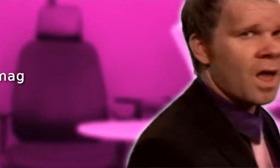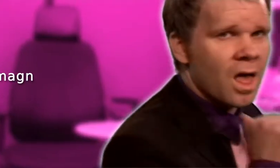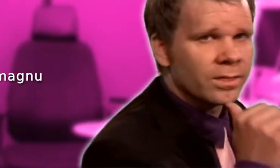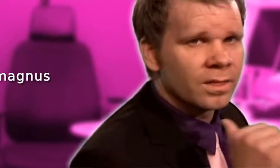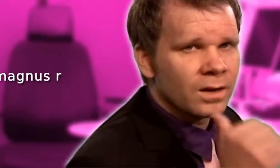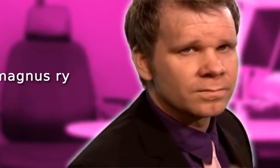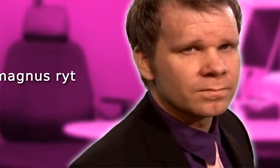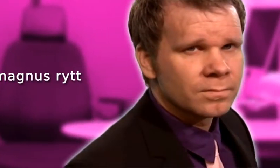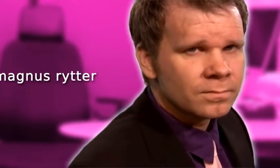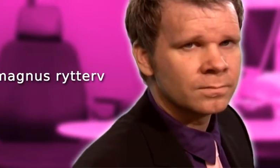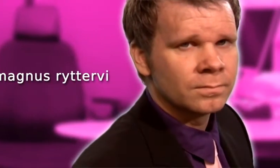Anders